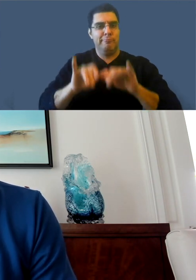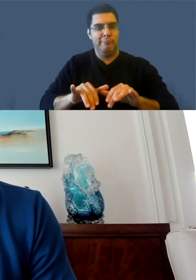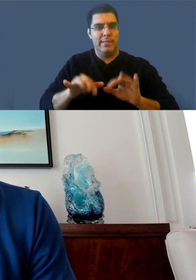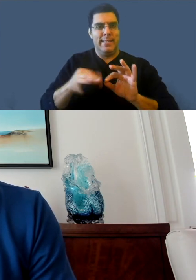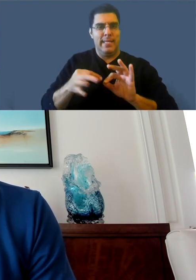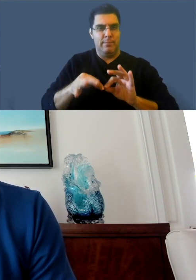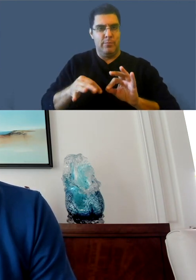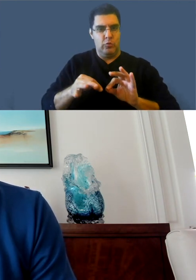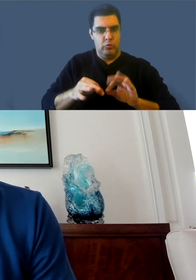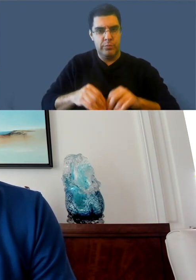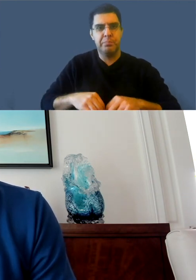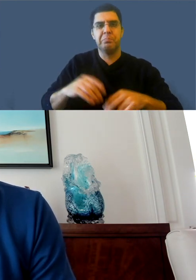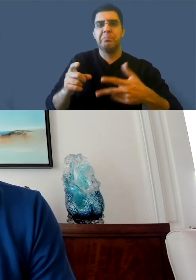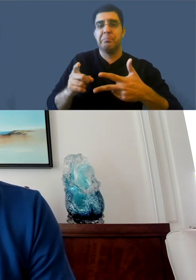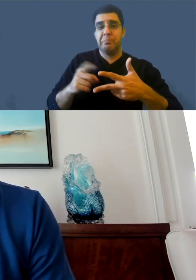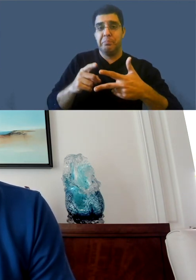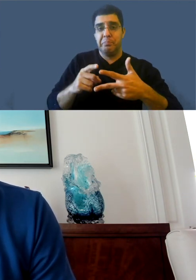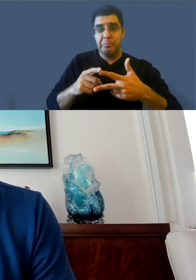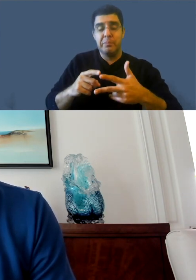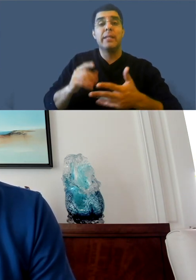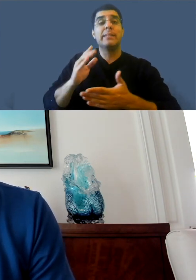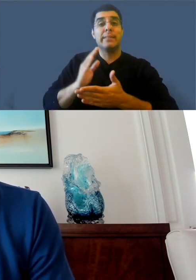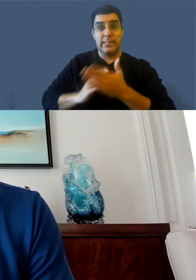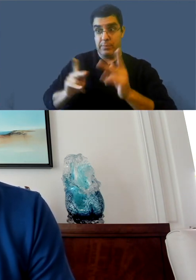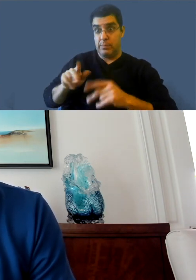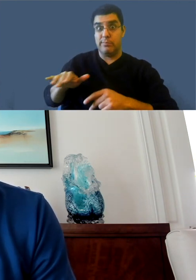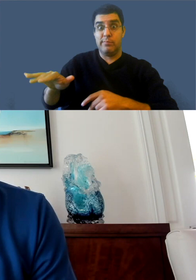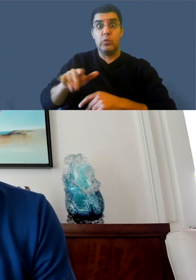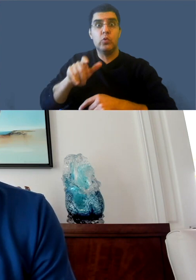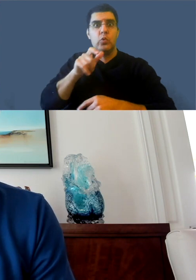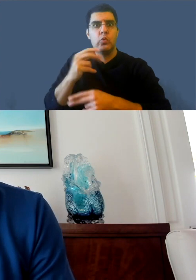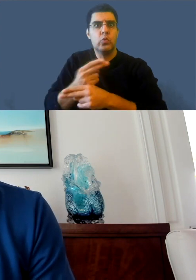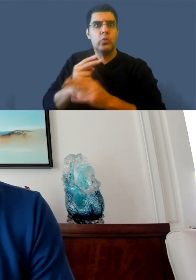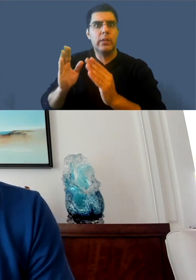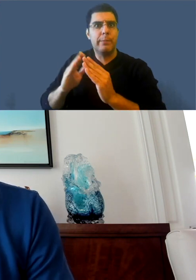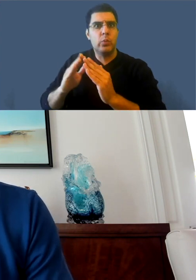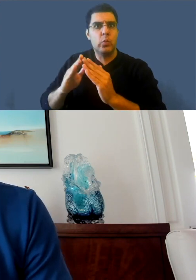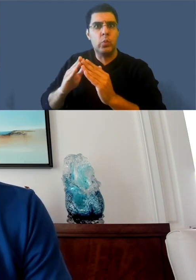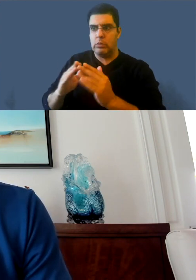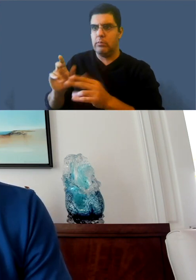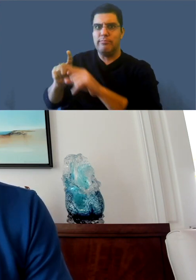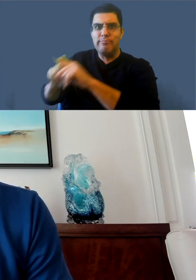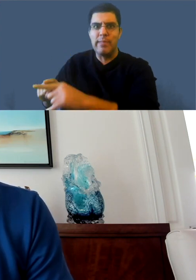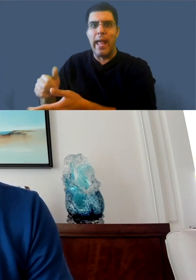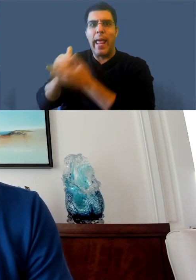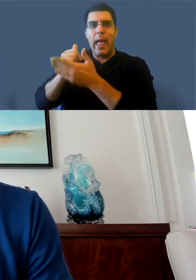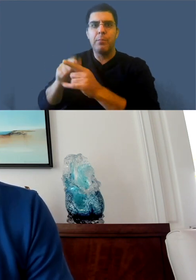And then the second type of human captions is the community captions. And that's where the community